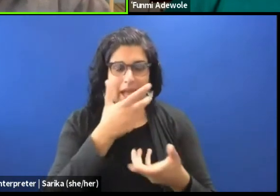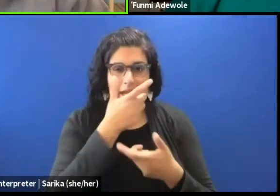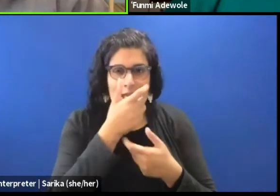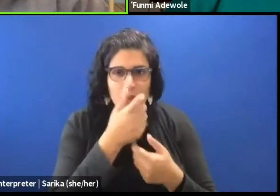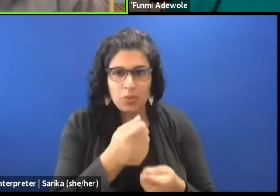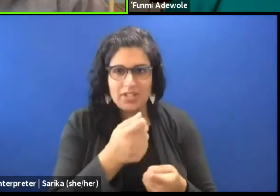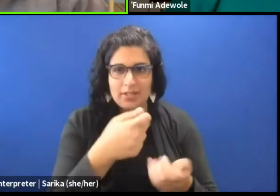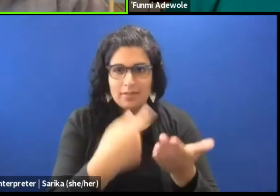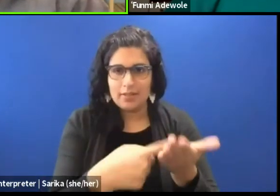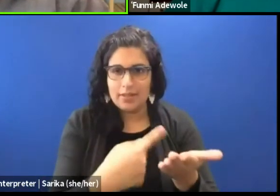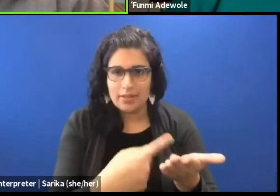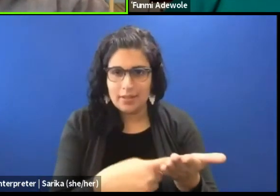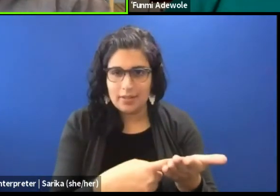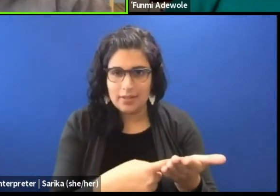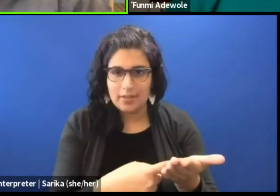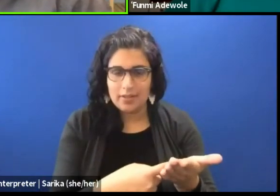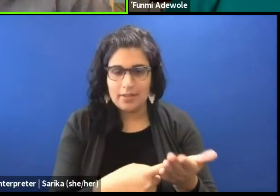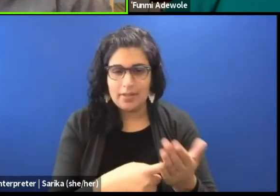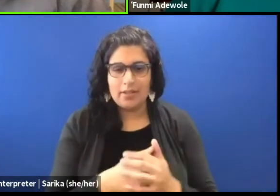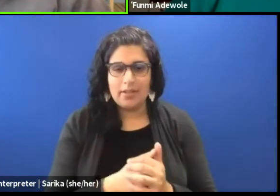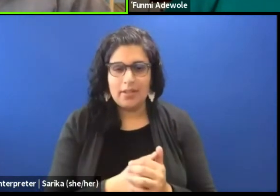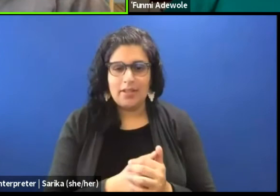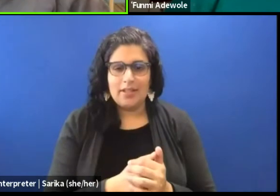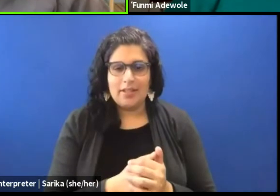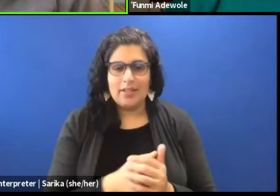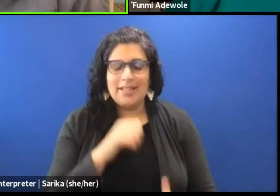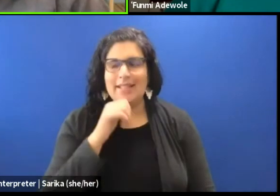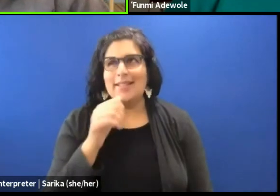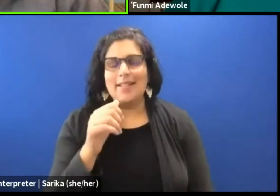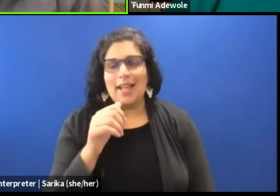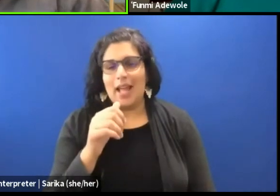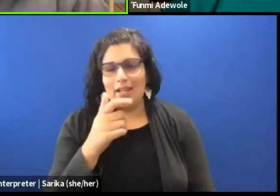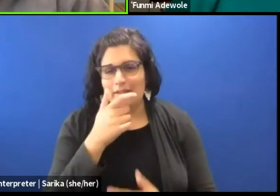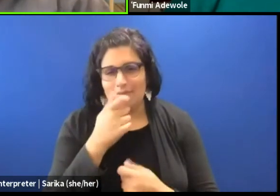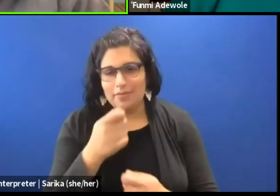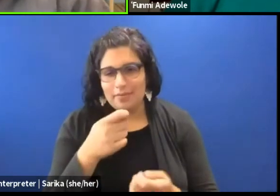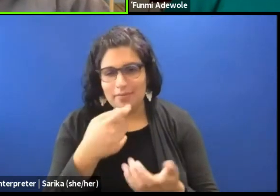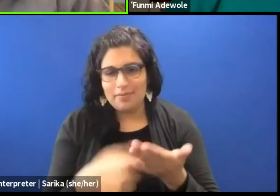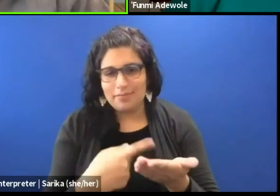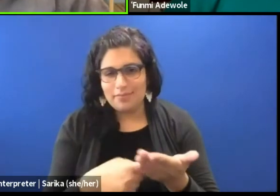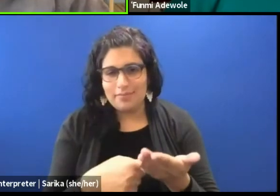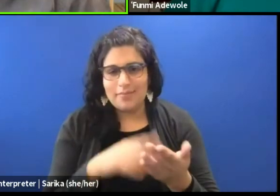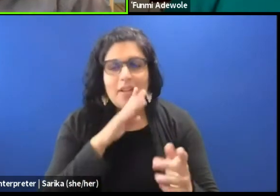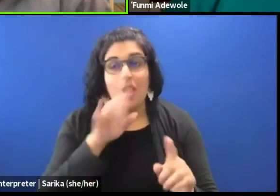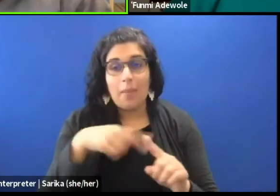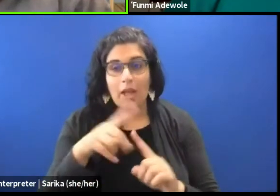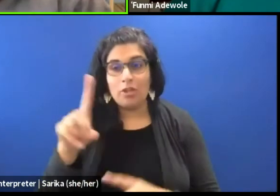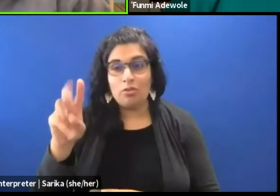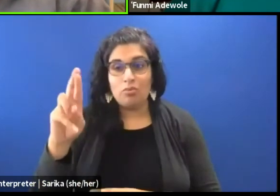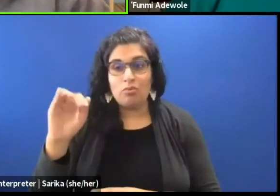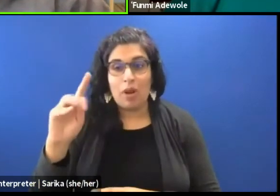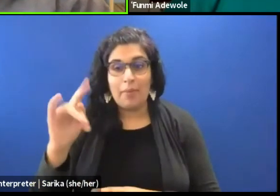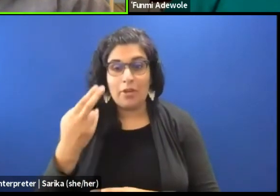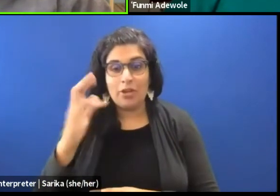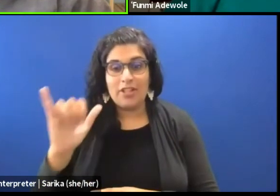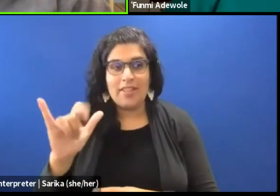Because again like I said, they are not interested in talking about dramaturgy. They're interested about engaging in that performance and they move on.